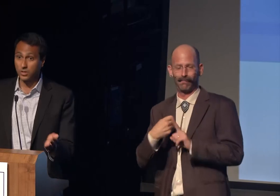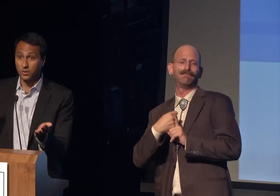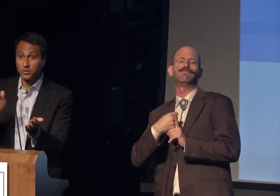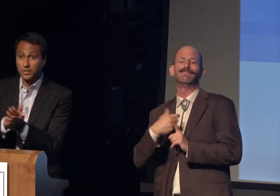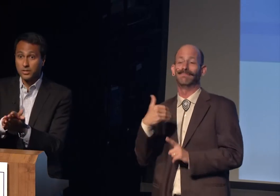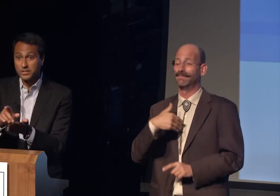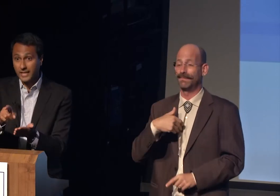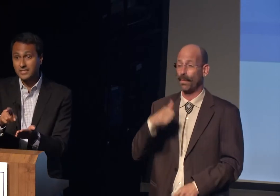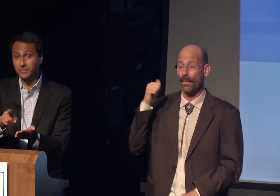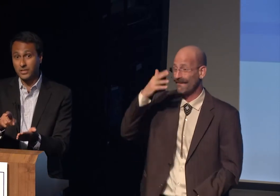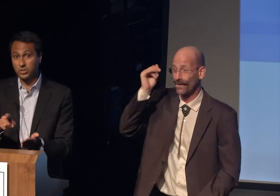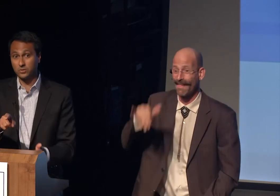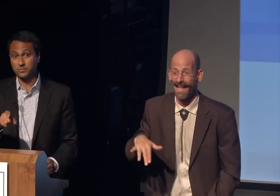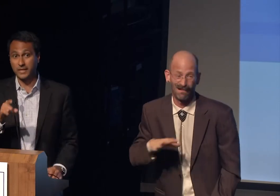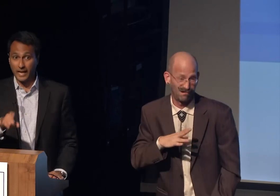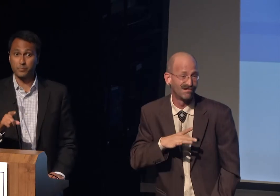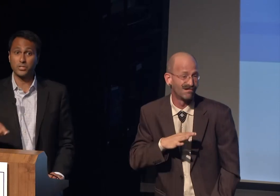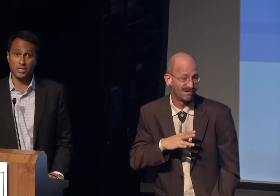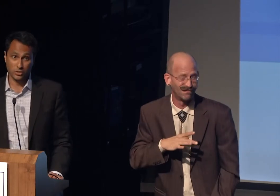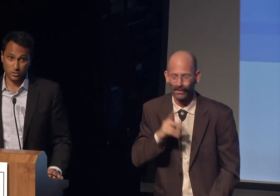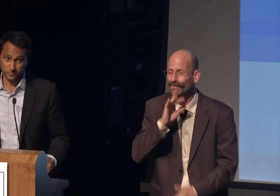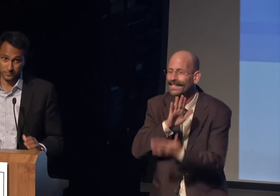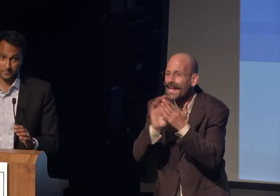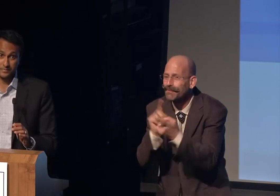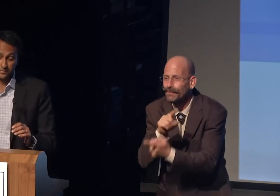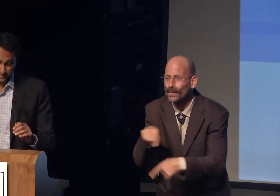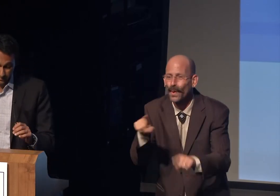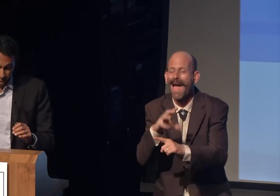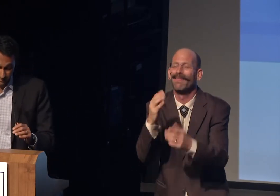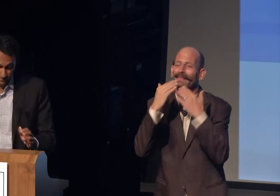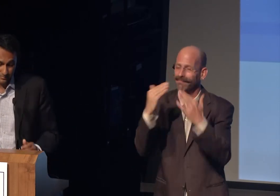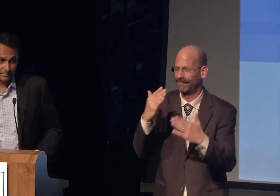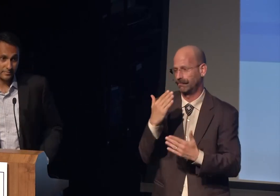I will never forget it. It's nice to meet you, I appreciate you.